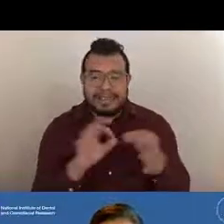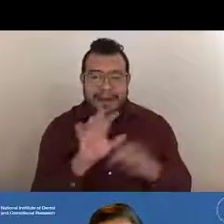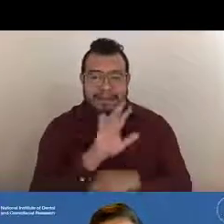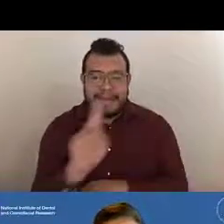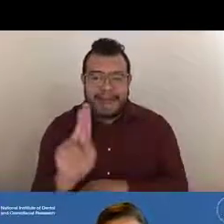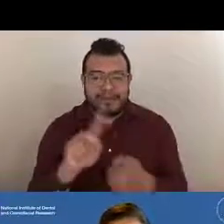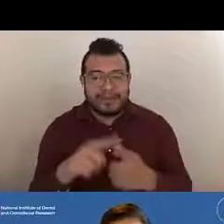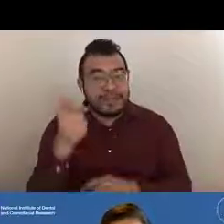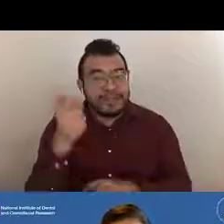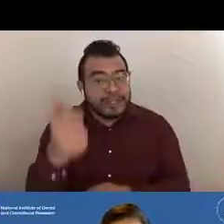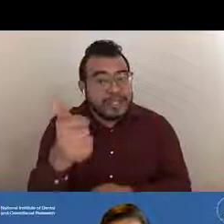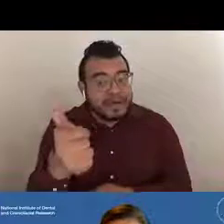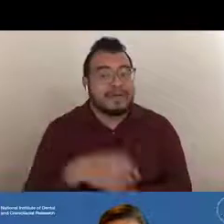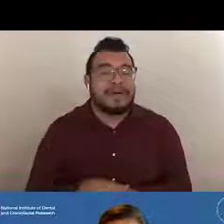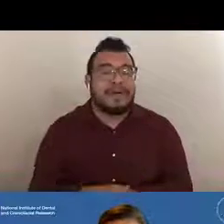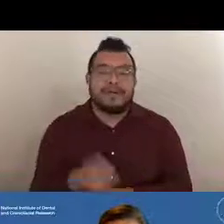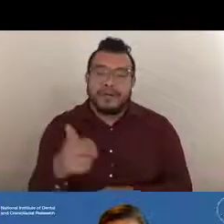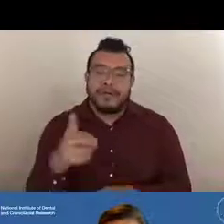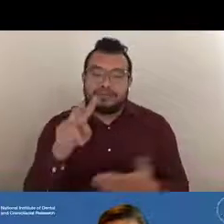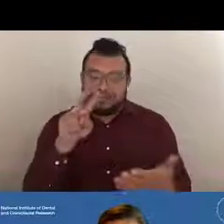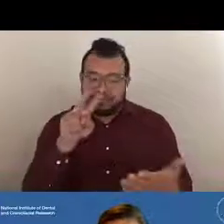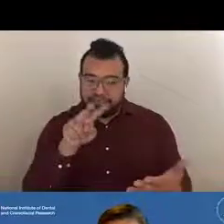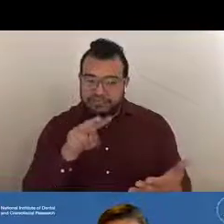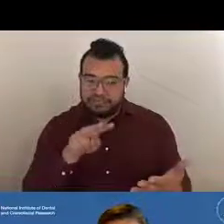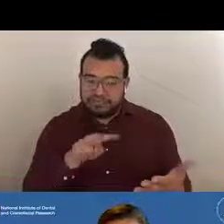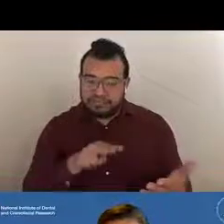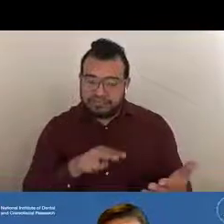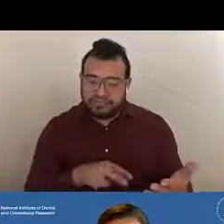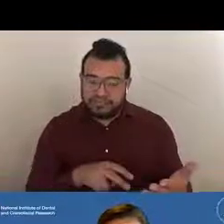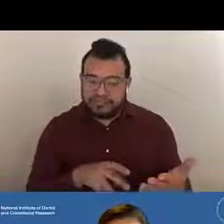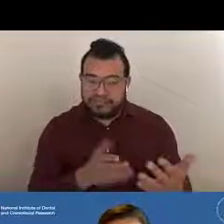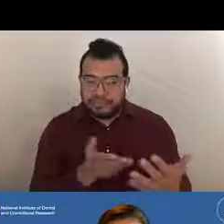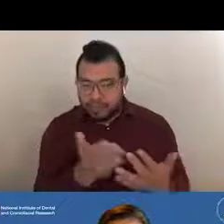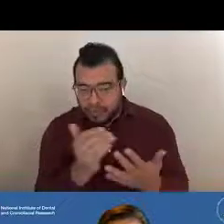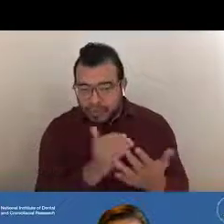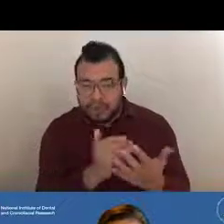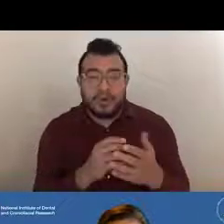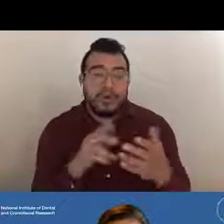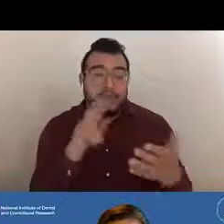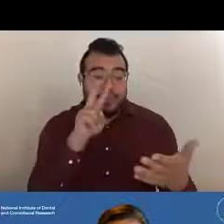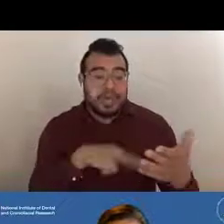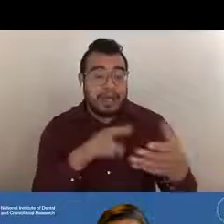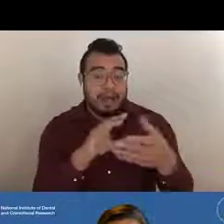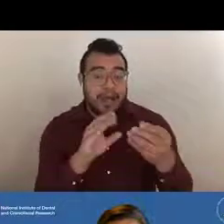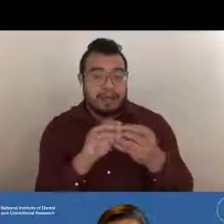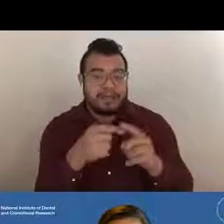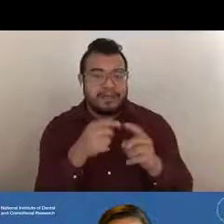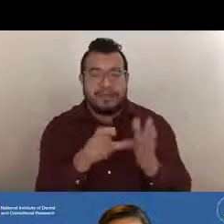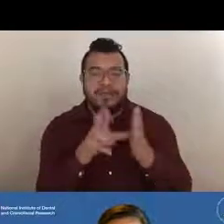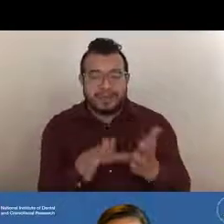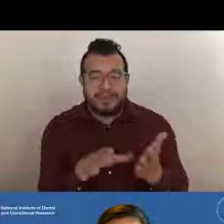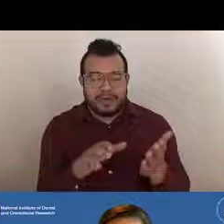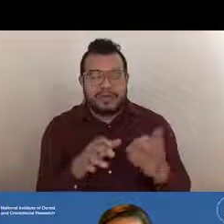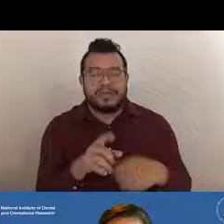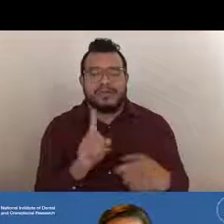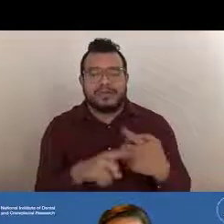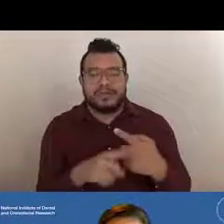to go through and read the comments from the reviewers to understand what concerns,